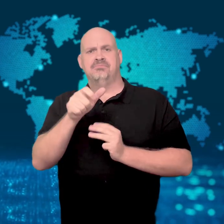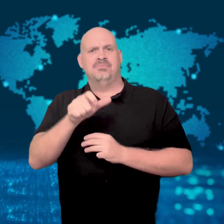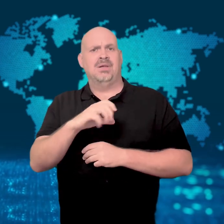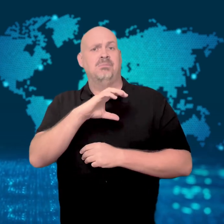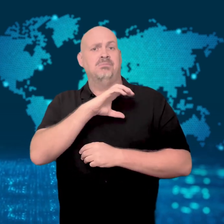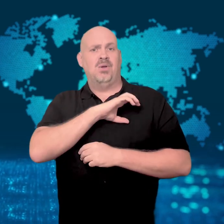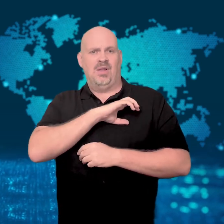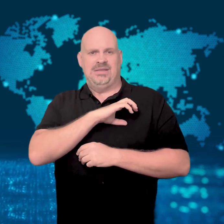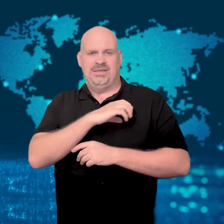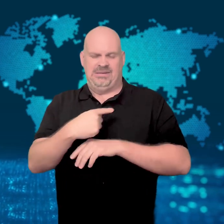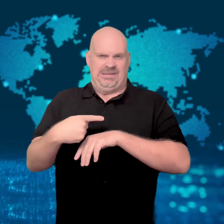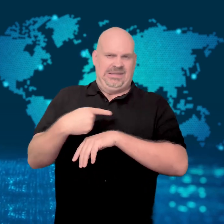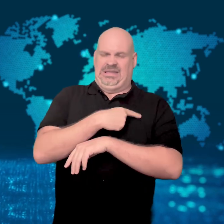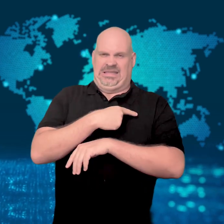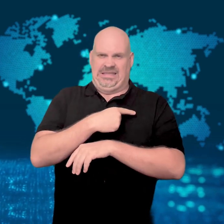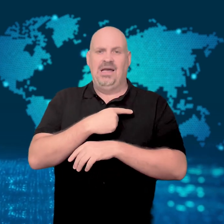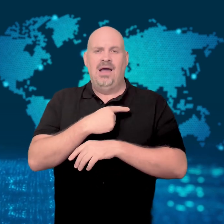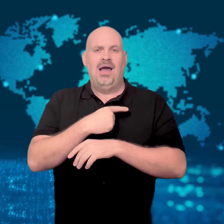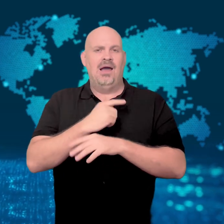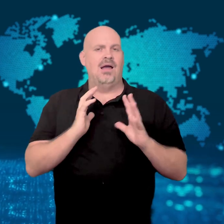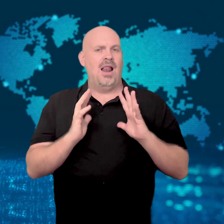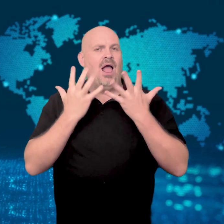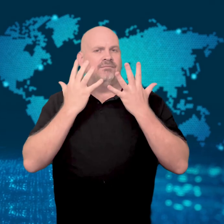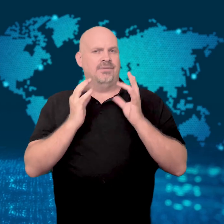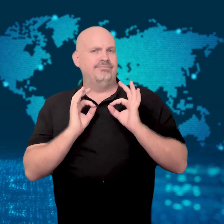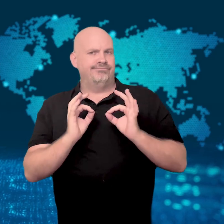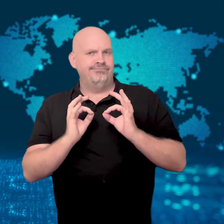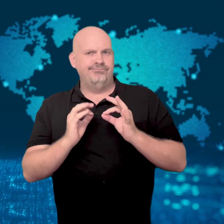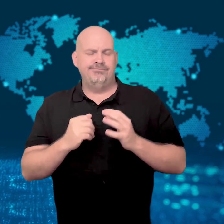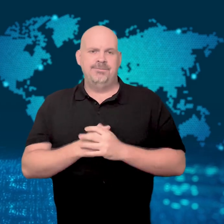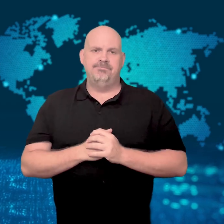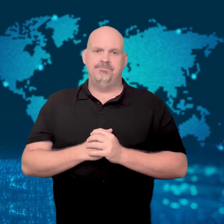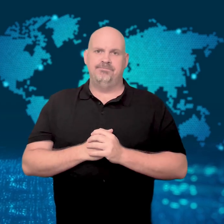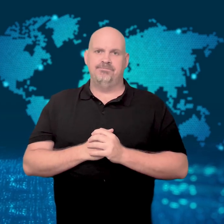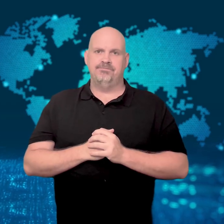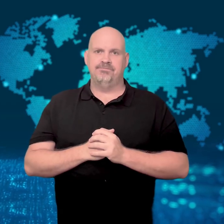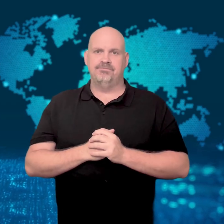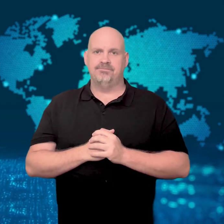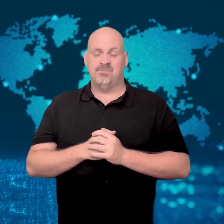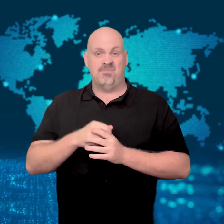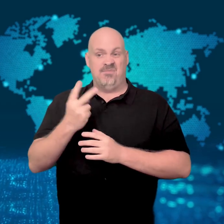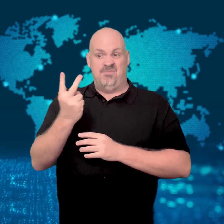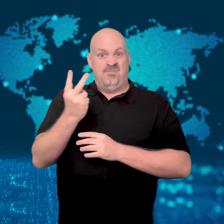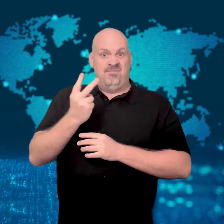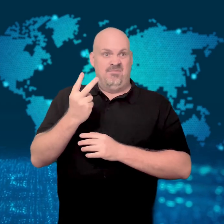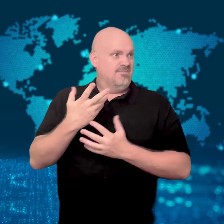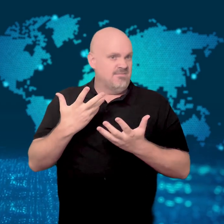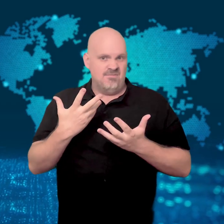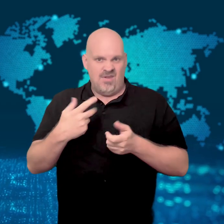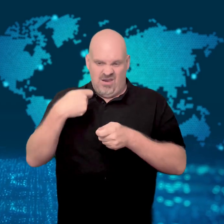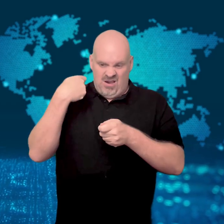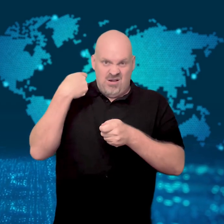Another officer was grazed by a bullet but survived.